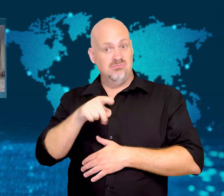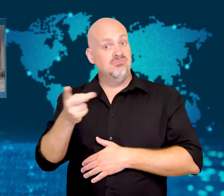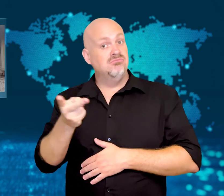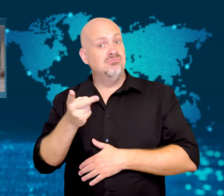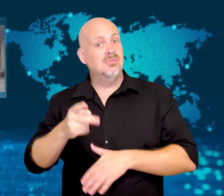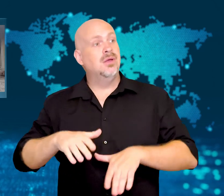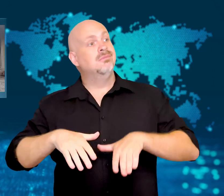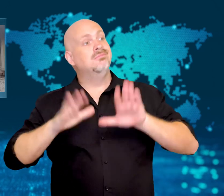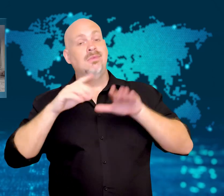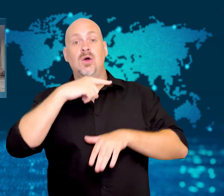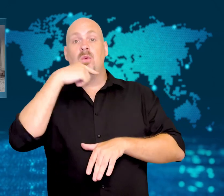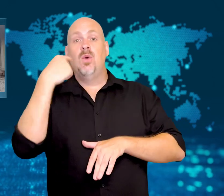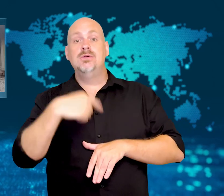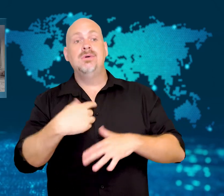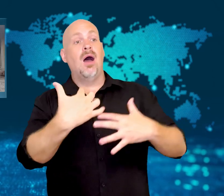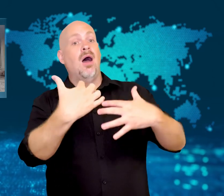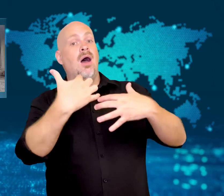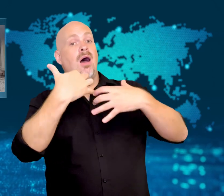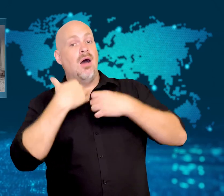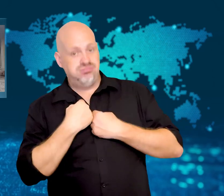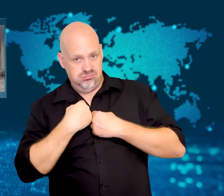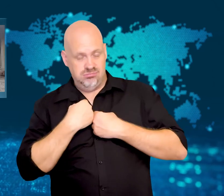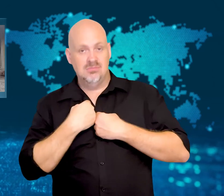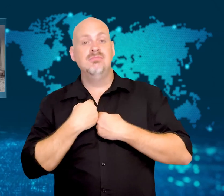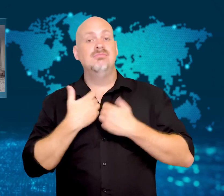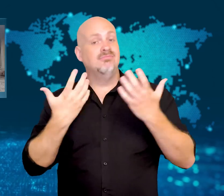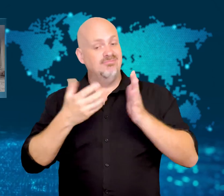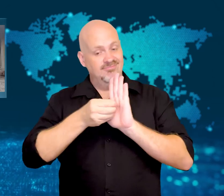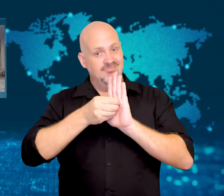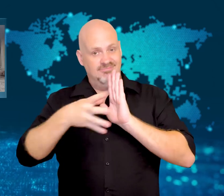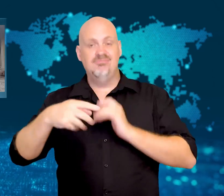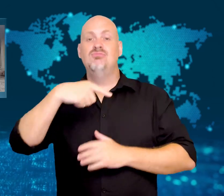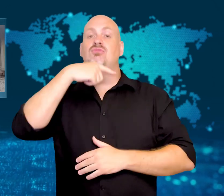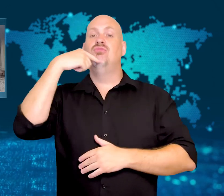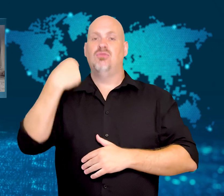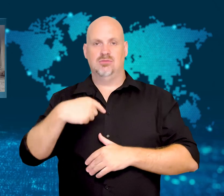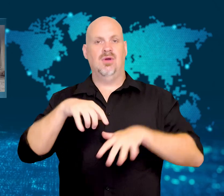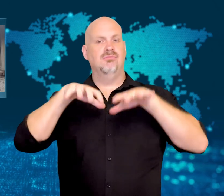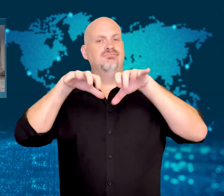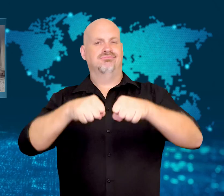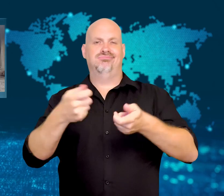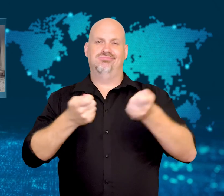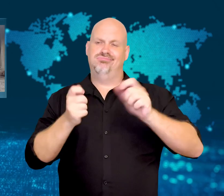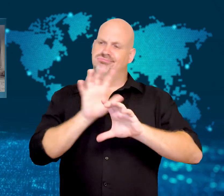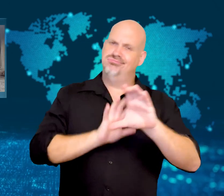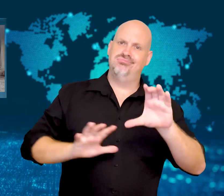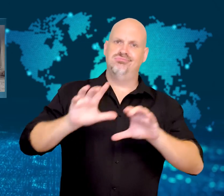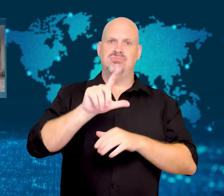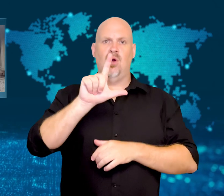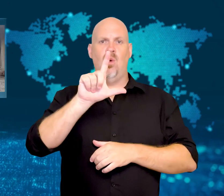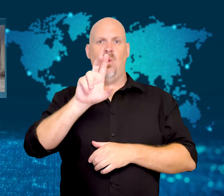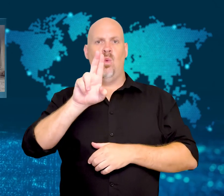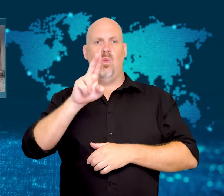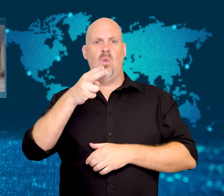Russia would gain control of the Luhansk region.